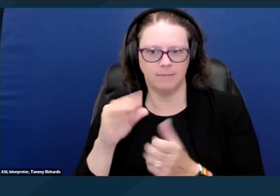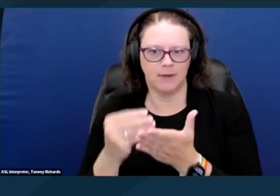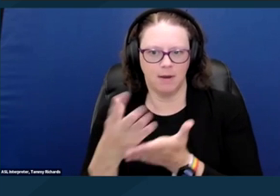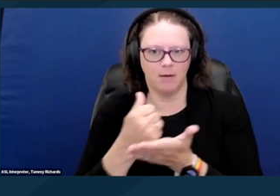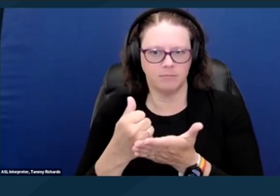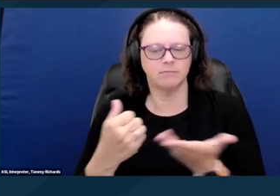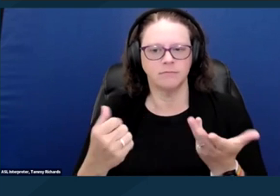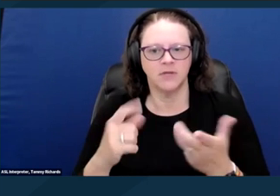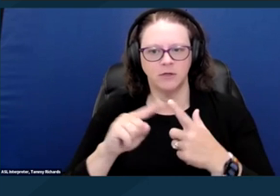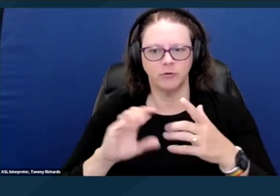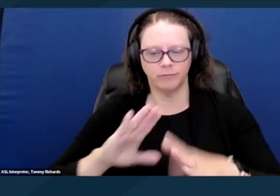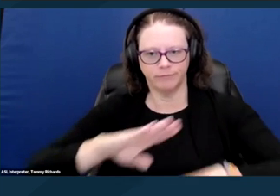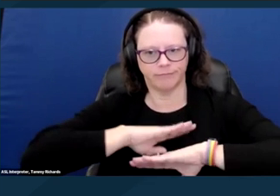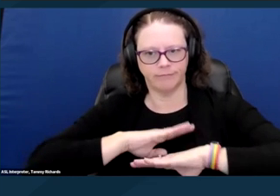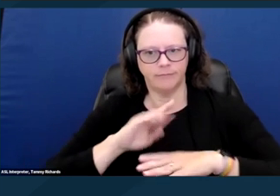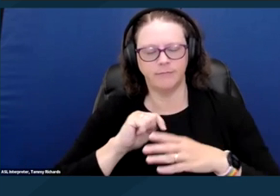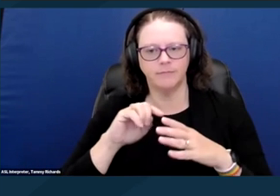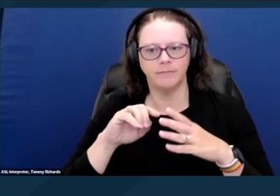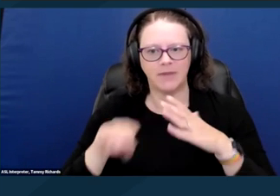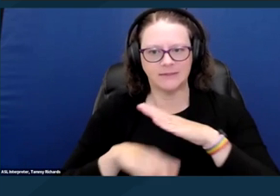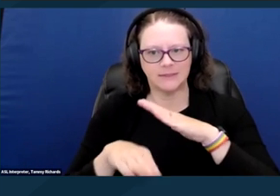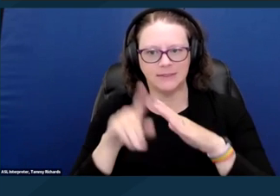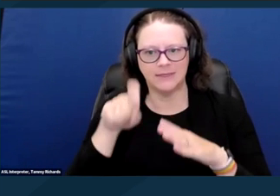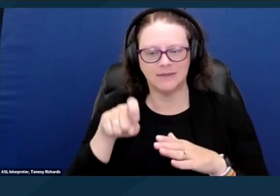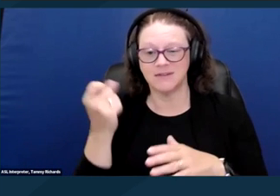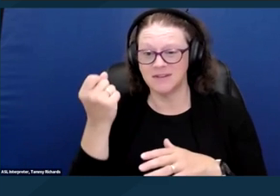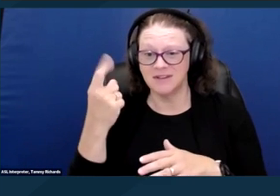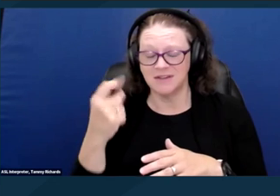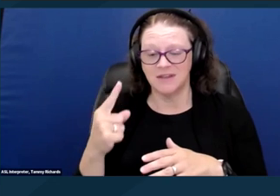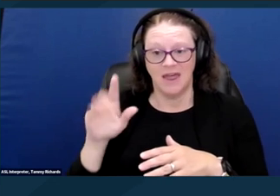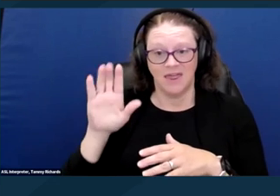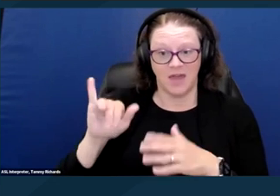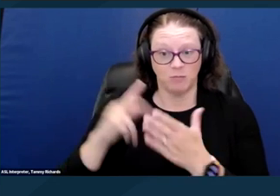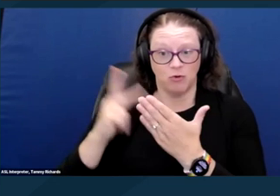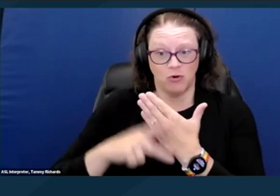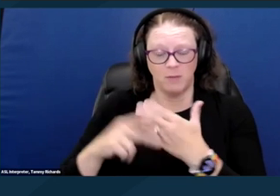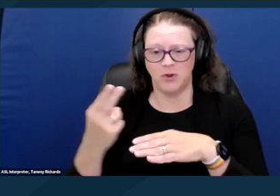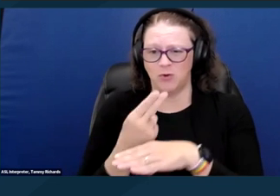But SSI uses a very low outdated income floor, and it's really not enough